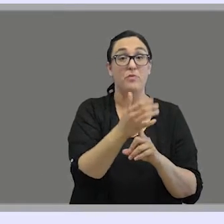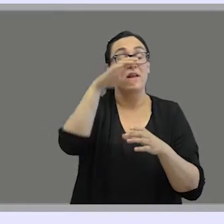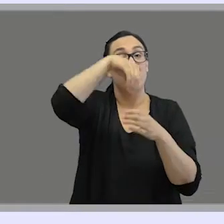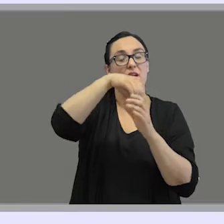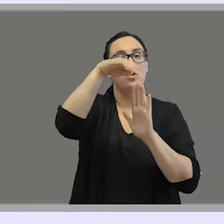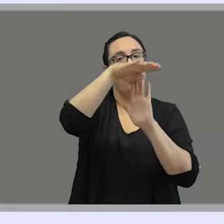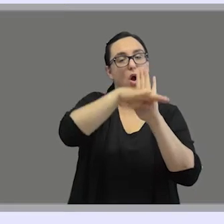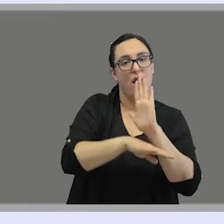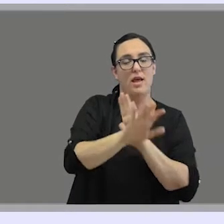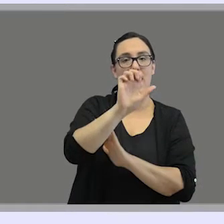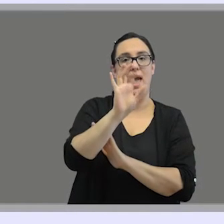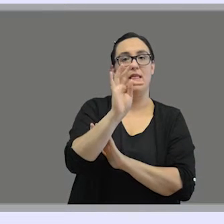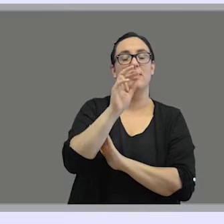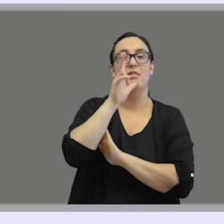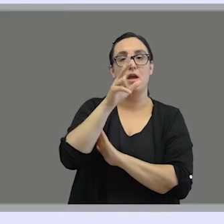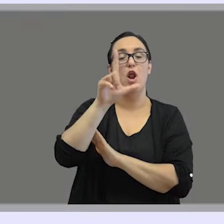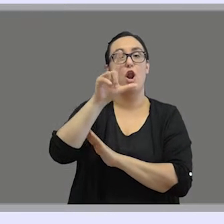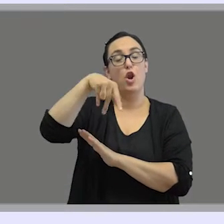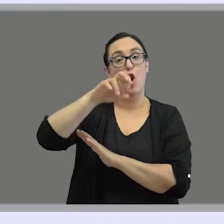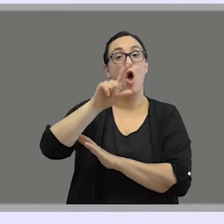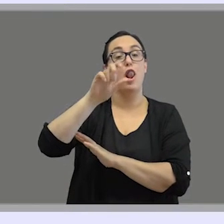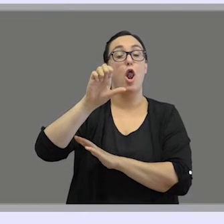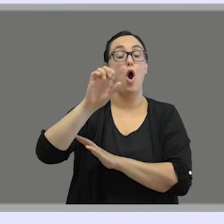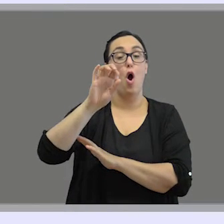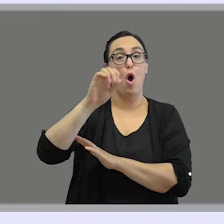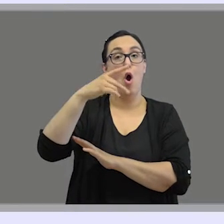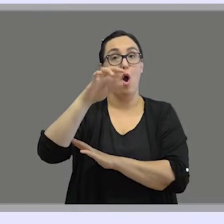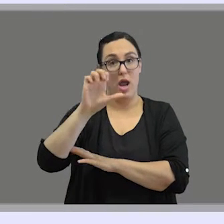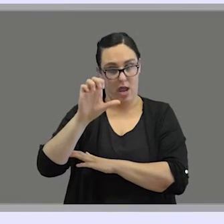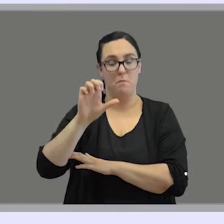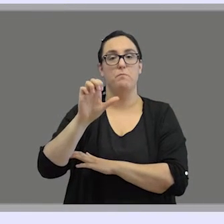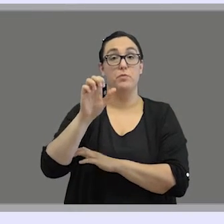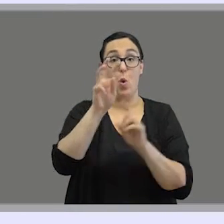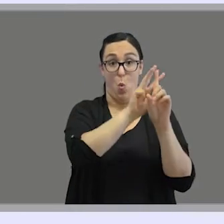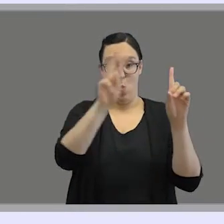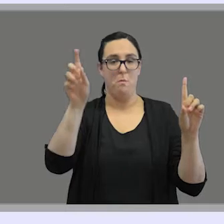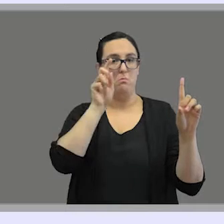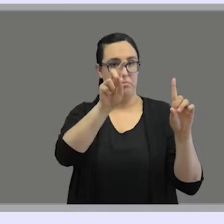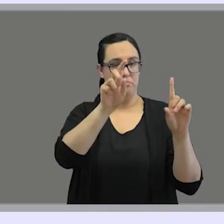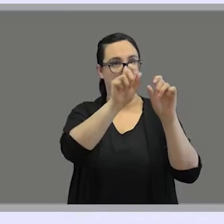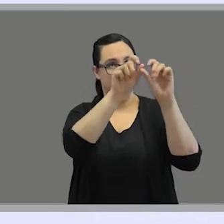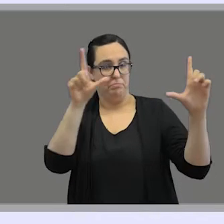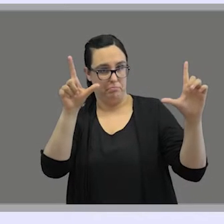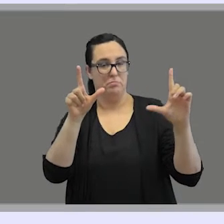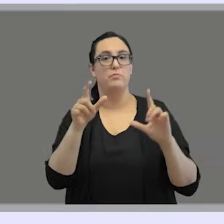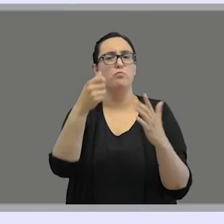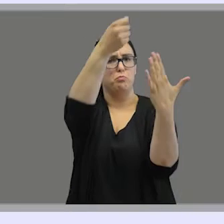which is the catalog of the World's languages. Here you can find the web link to access the complete list